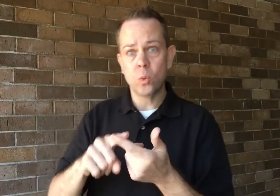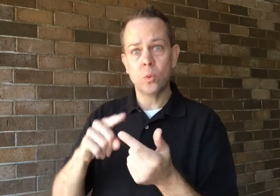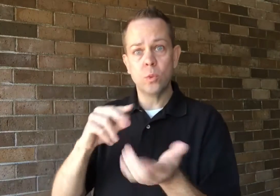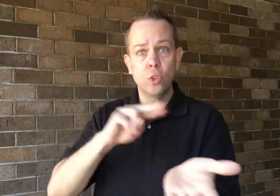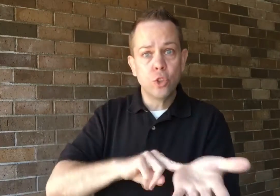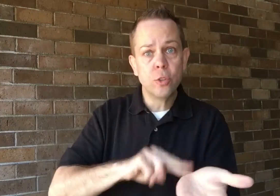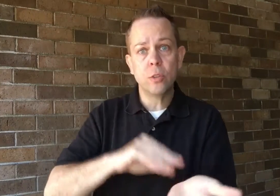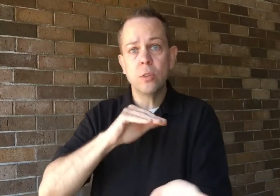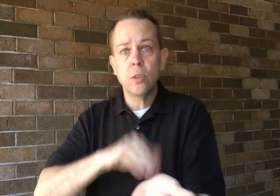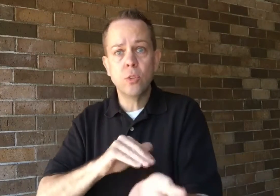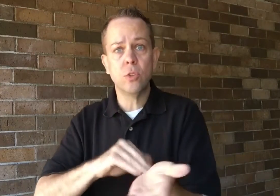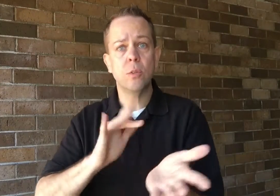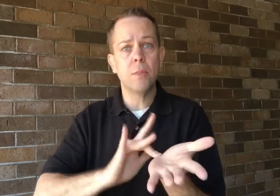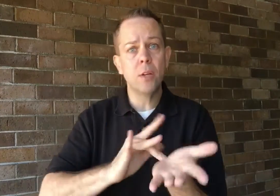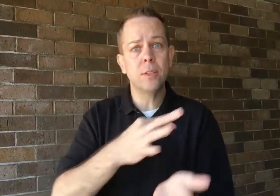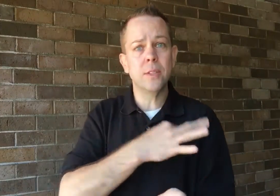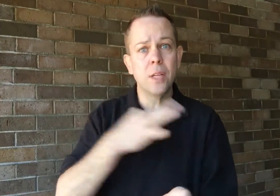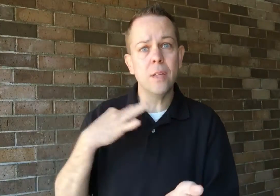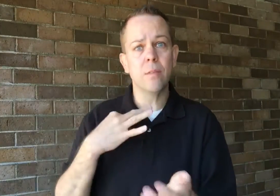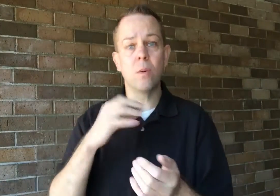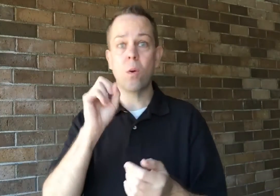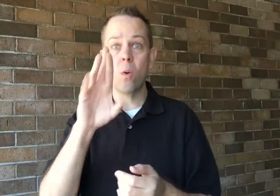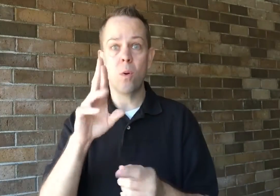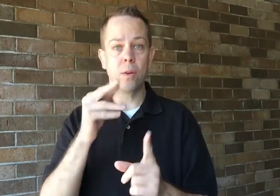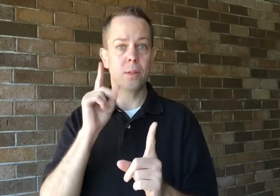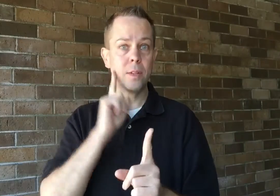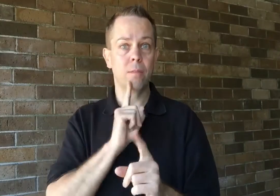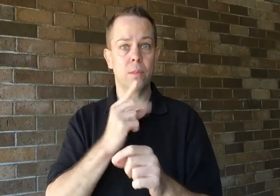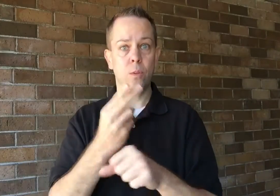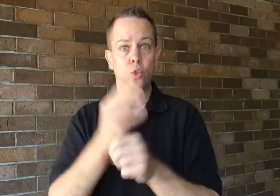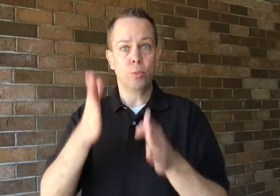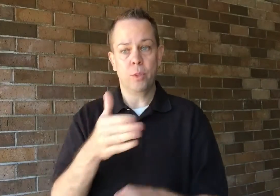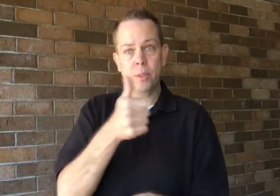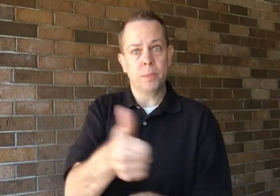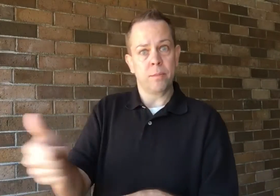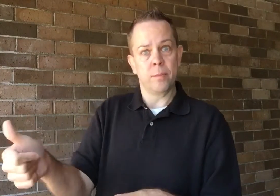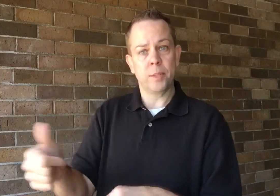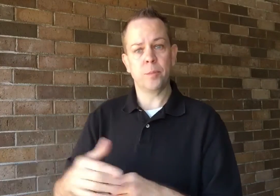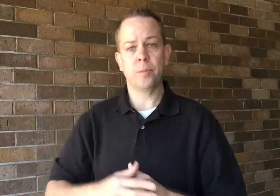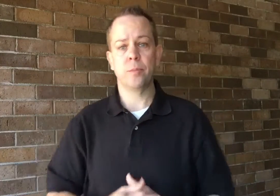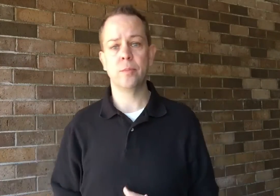to doctors, nurses, medical staff, and even the Deaf person themself.